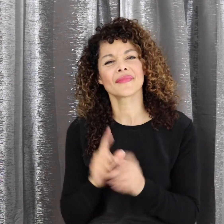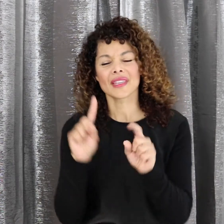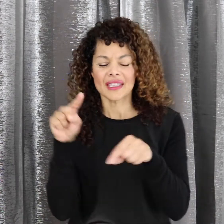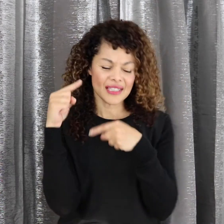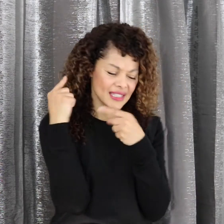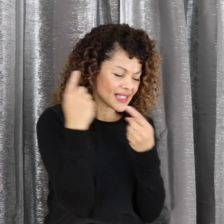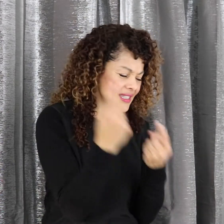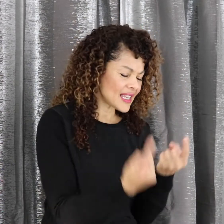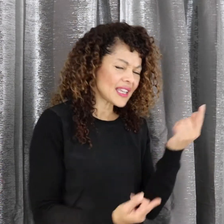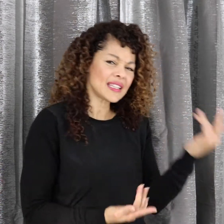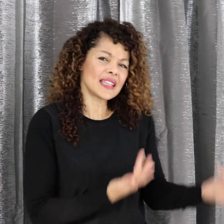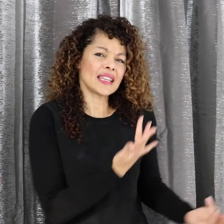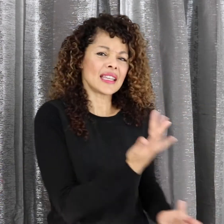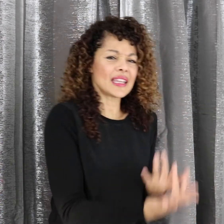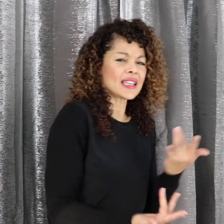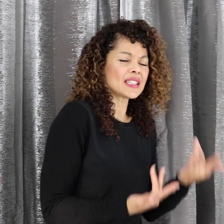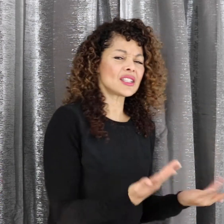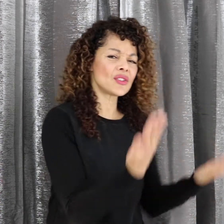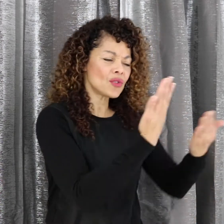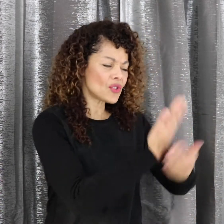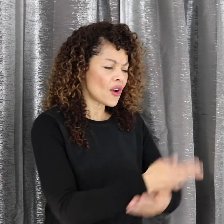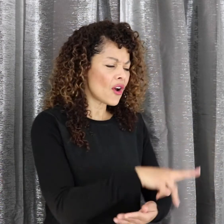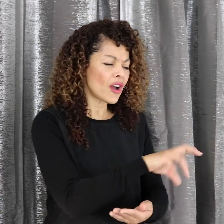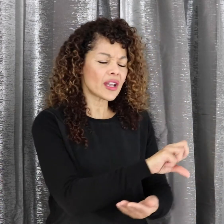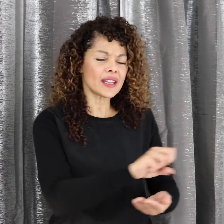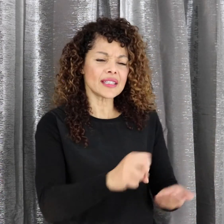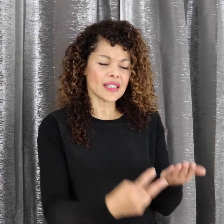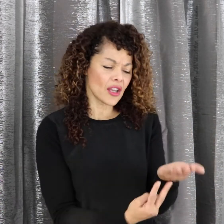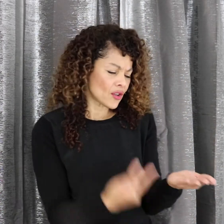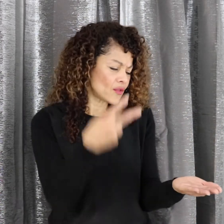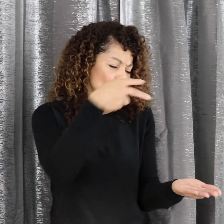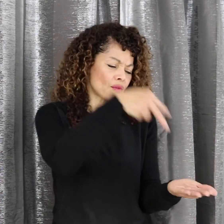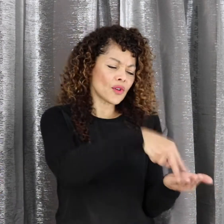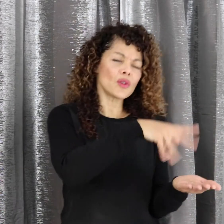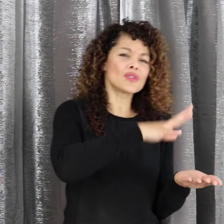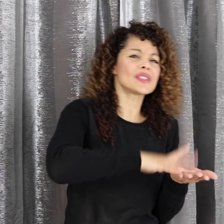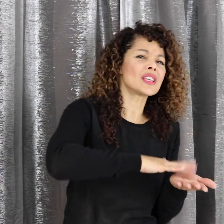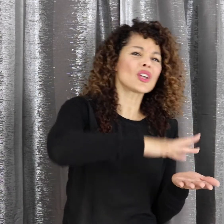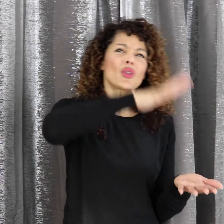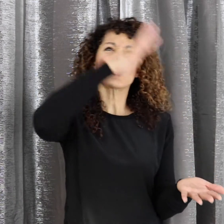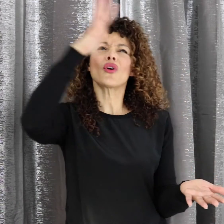Descended into darkness You rose in glorious life (signed light)